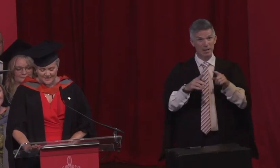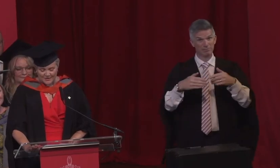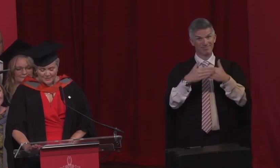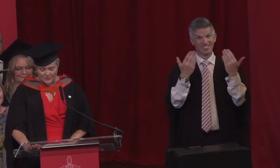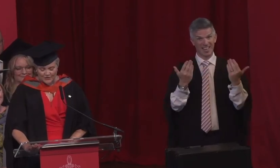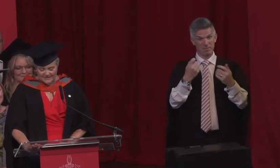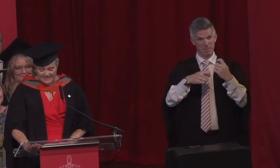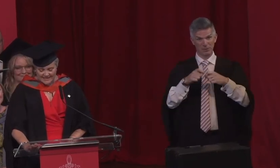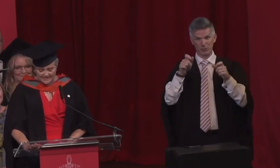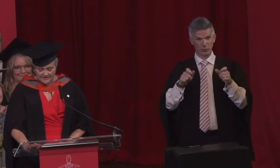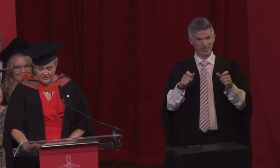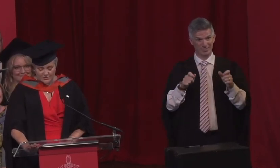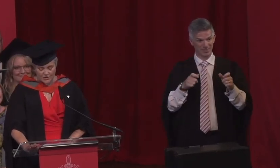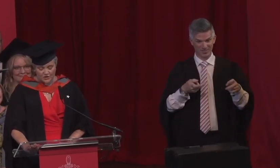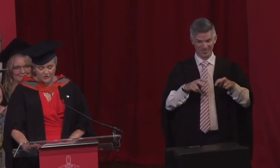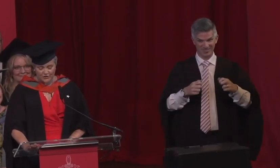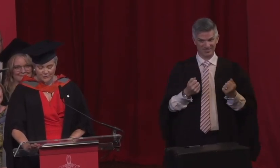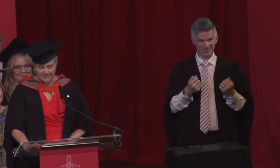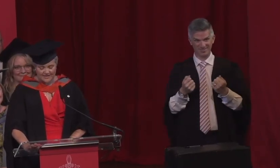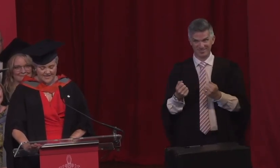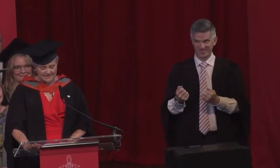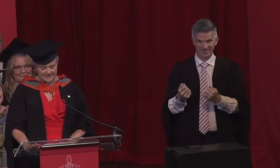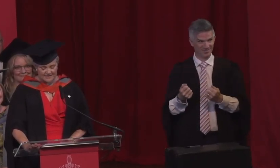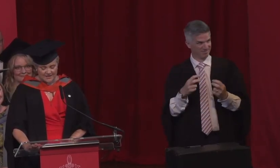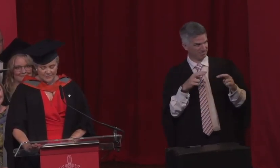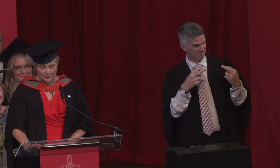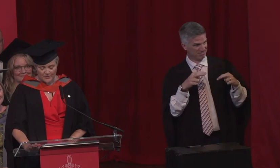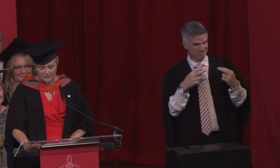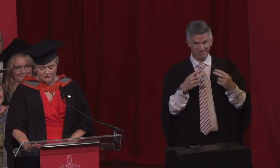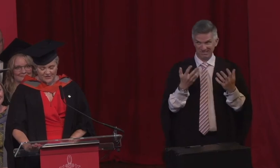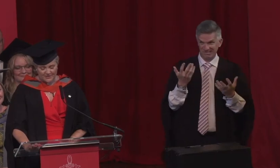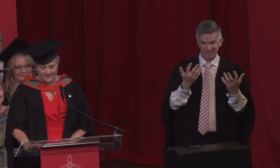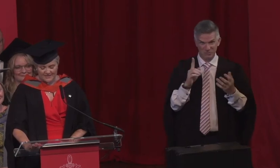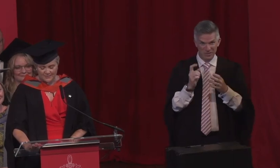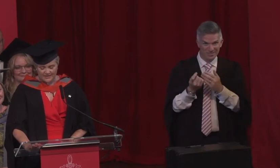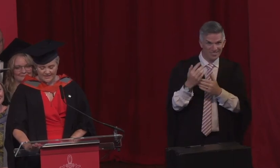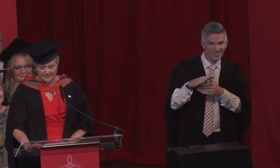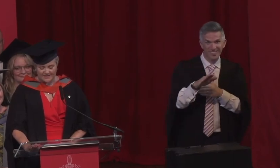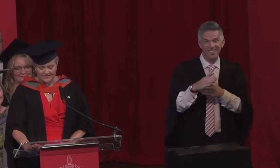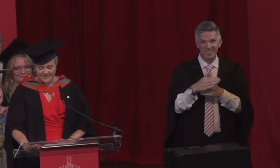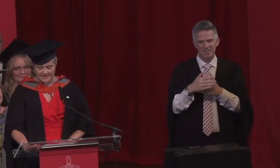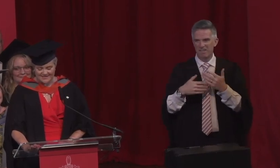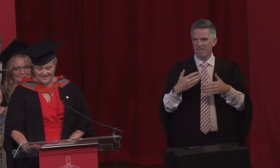we drove in together not a clue what lay ahead but we both graduate this week and it's fair to say